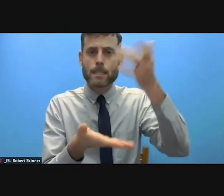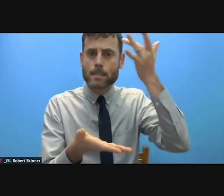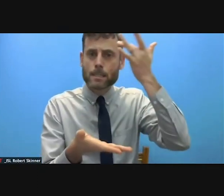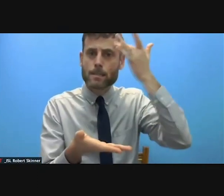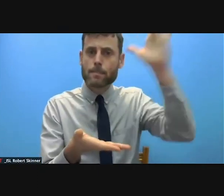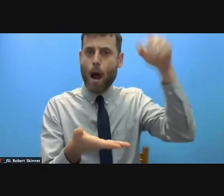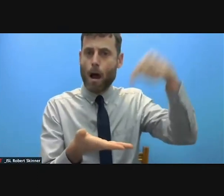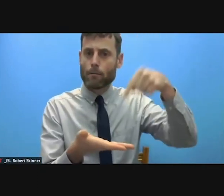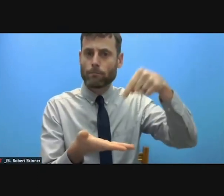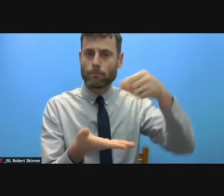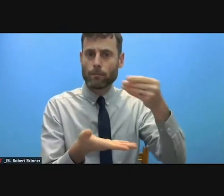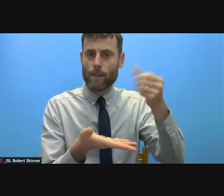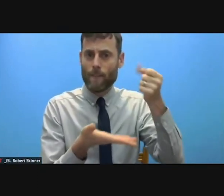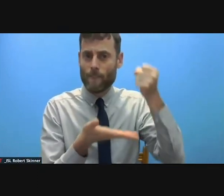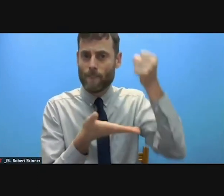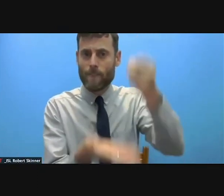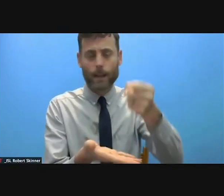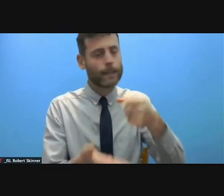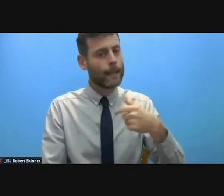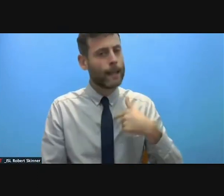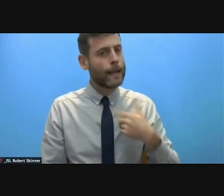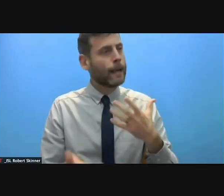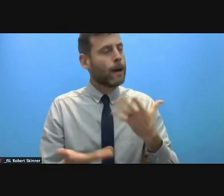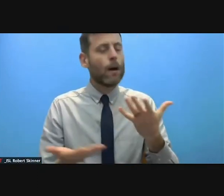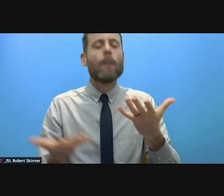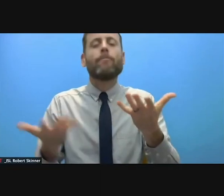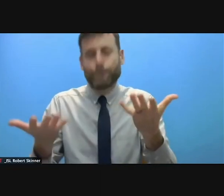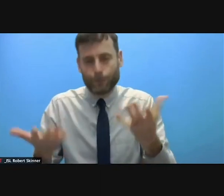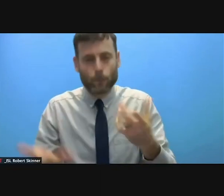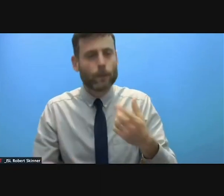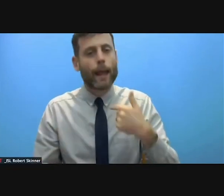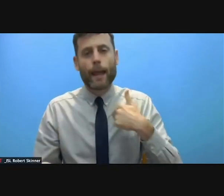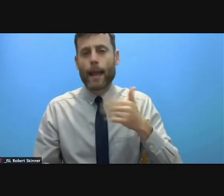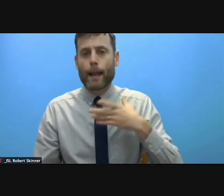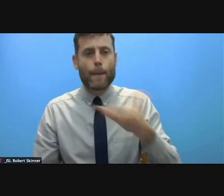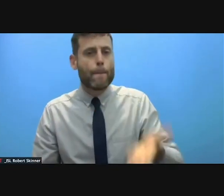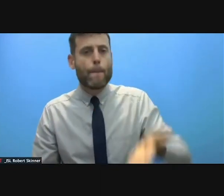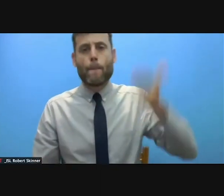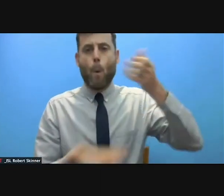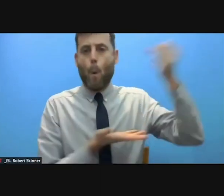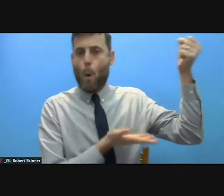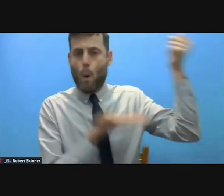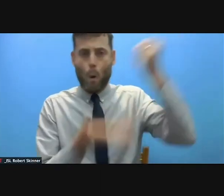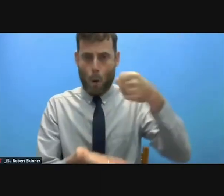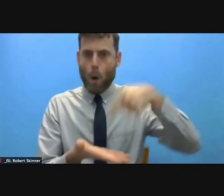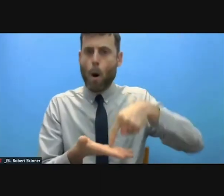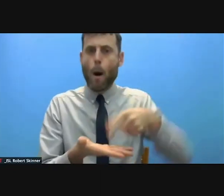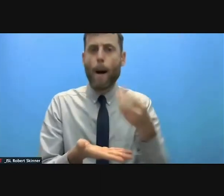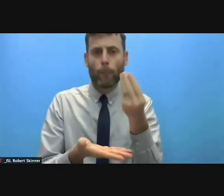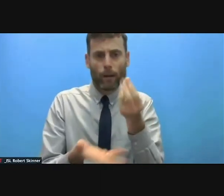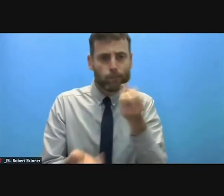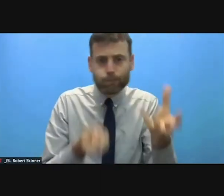in terms of financing. Yes, we need more money for protection. But we needles a better